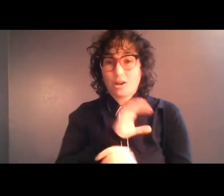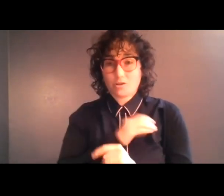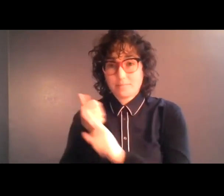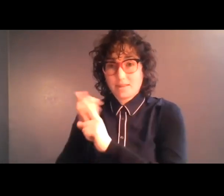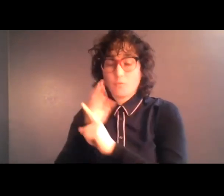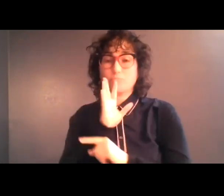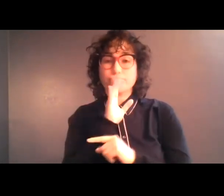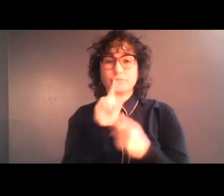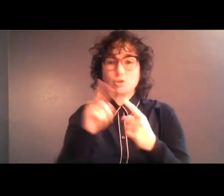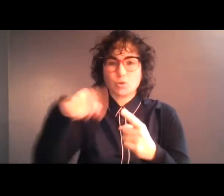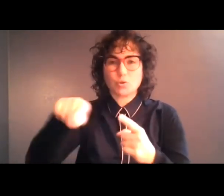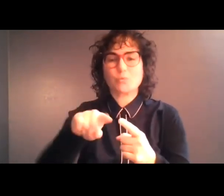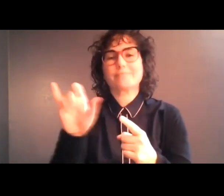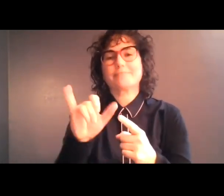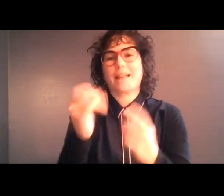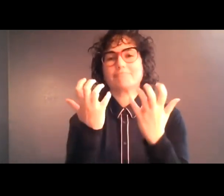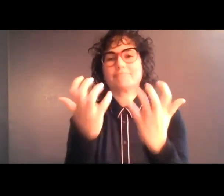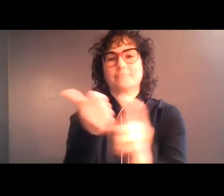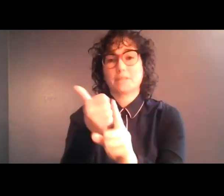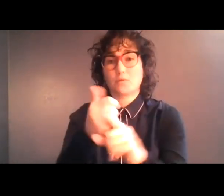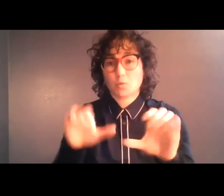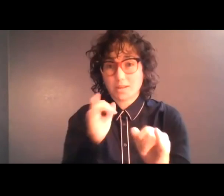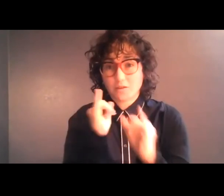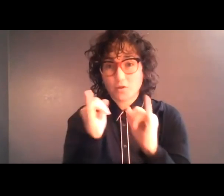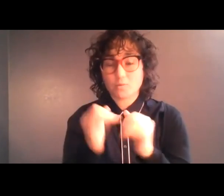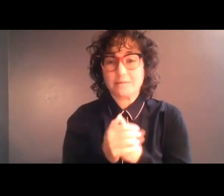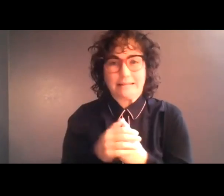were the one conducting the interview, and I give this warning because I've learned from